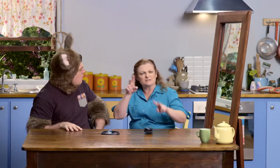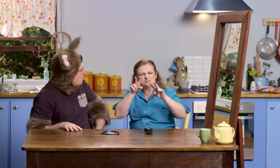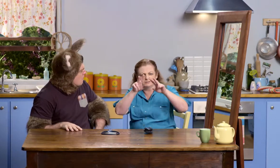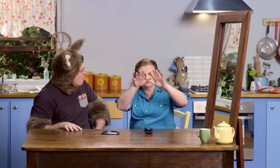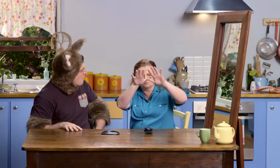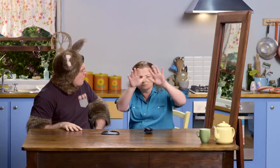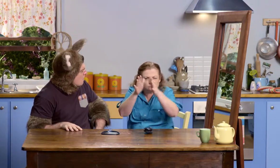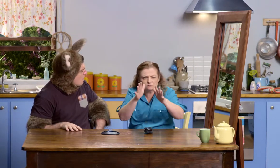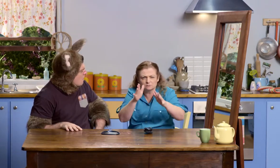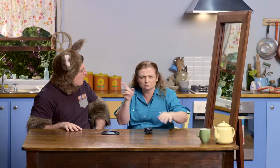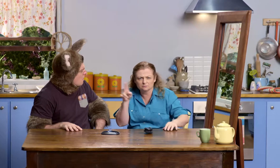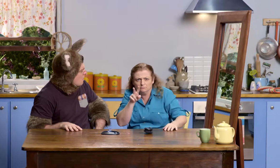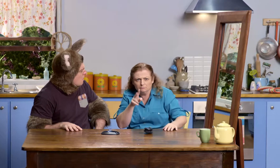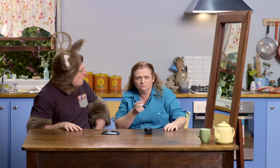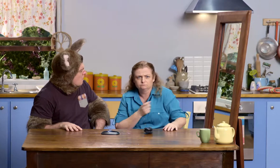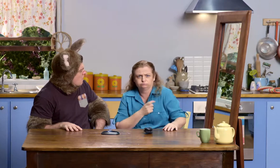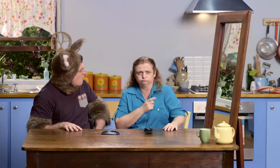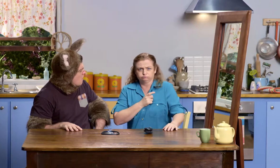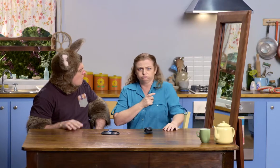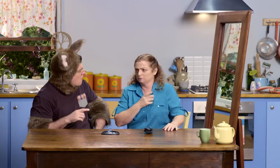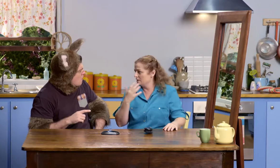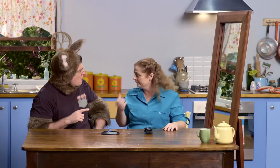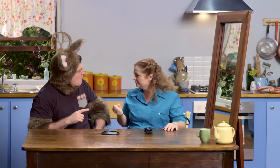That shape. Was it a scary shape?